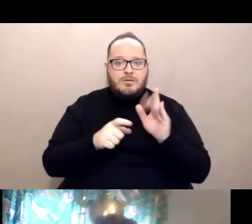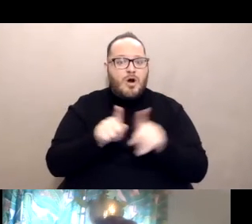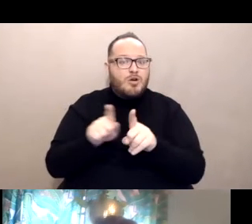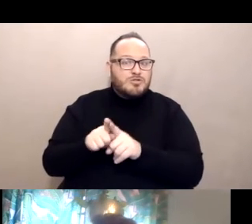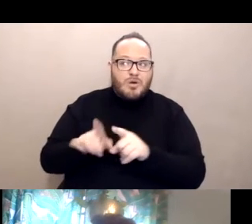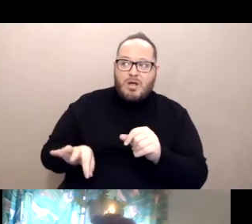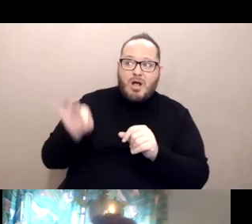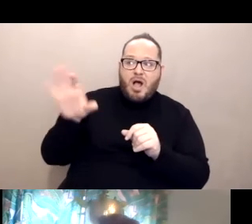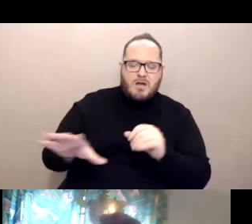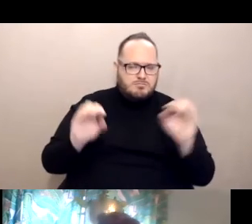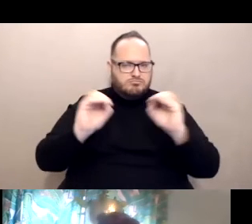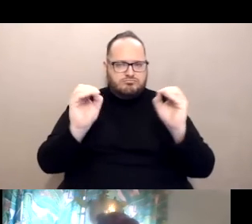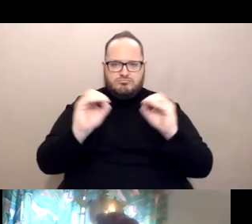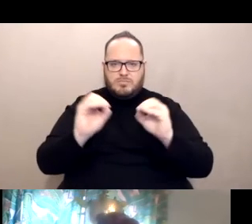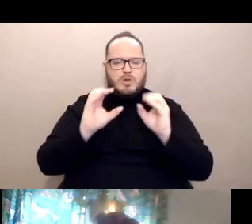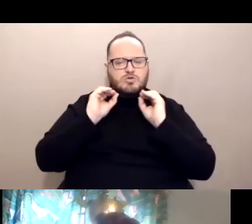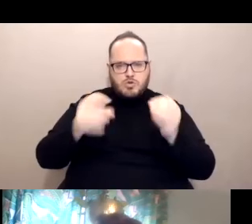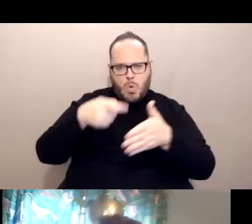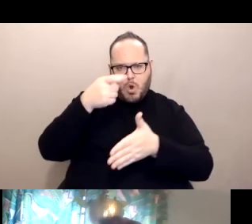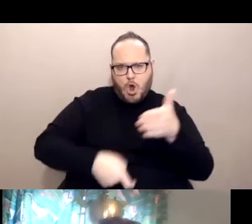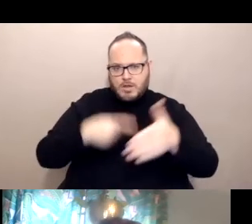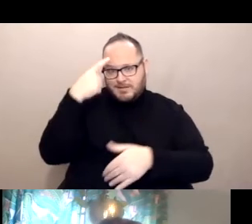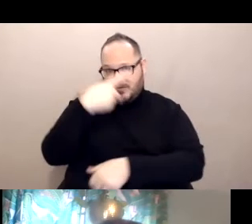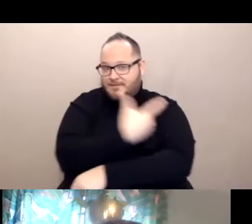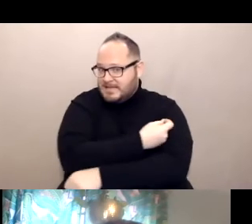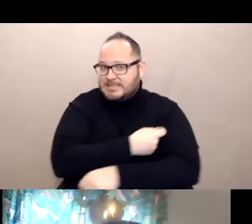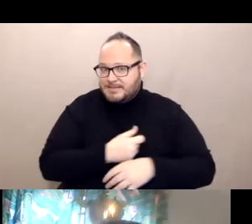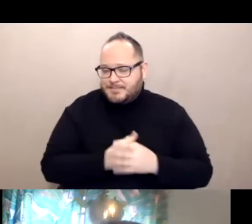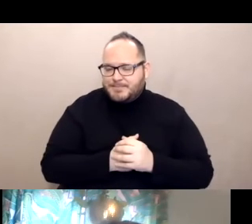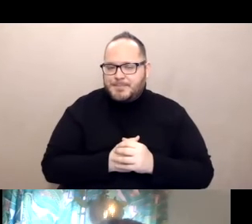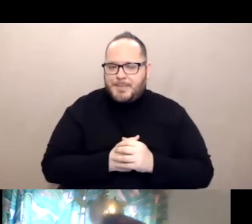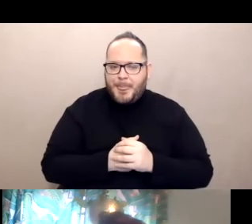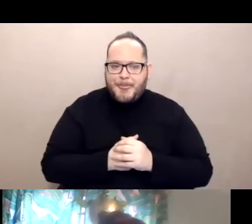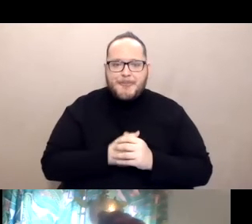There is no cost for the vaccine. You don't have to pay anything.